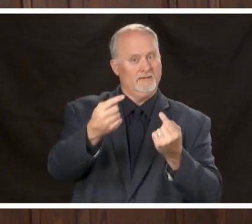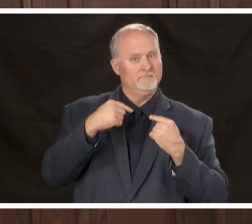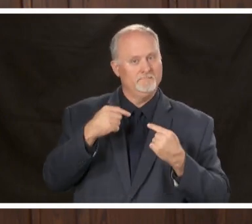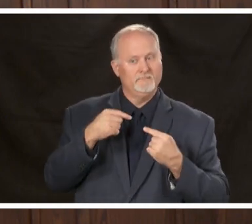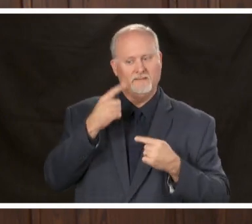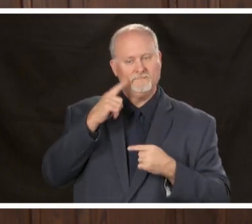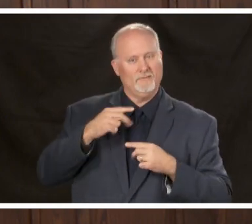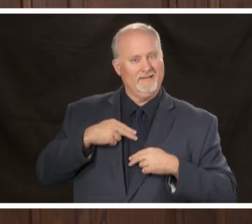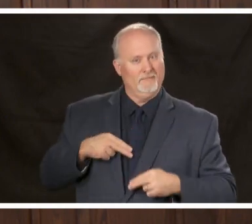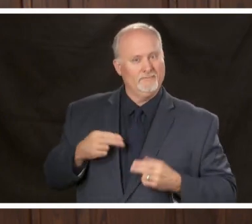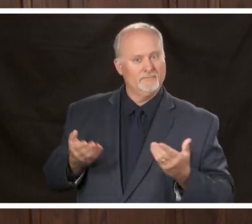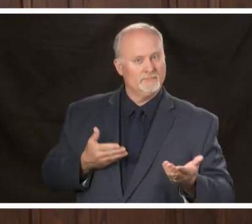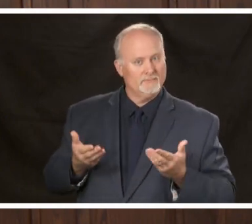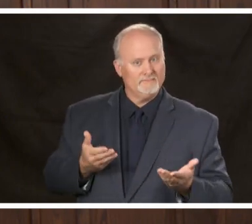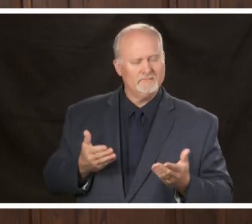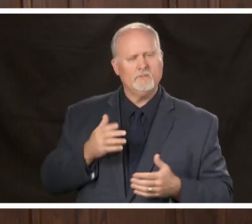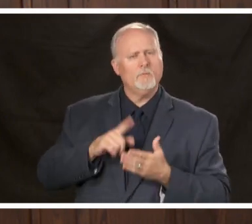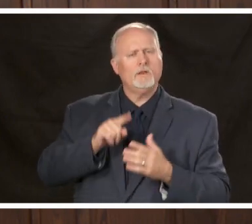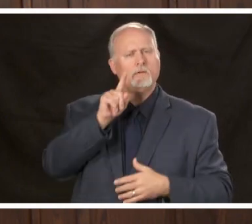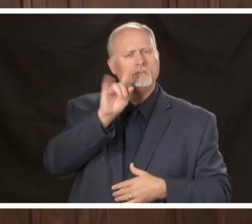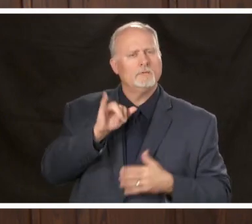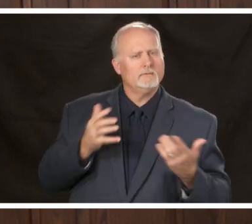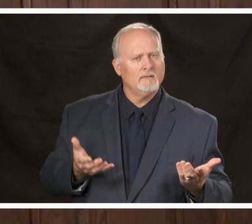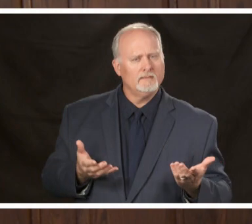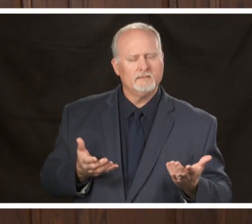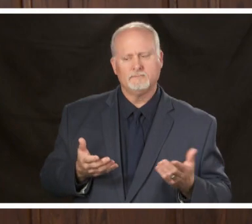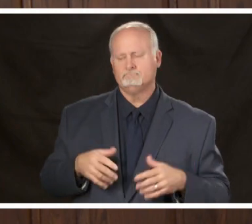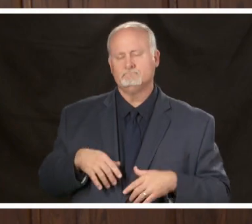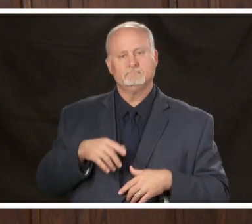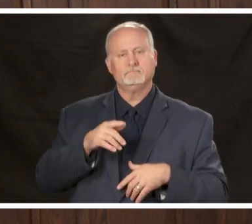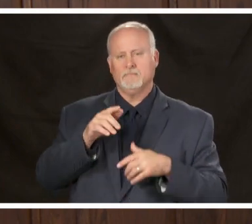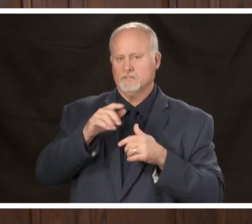services what you're going to see is a lot of emphasis on social distancing on